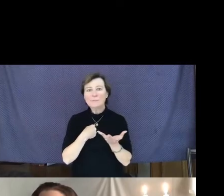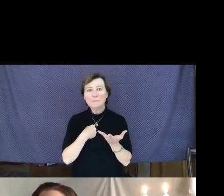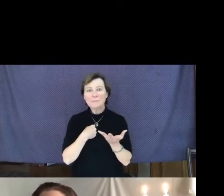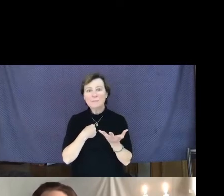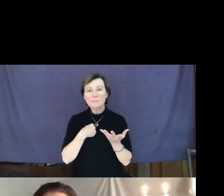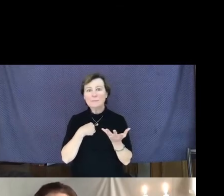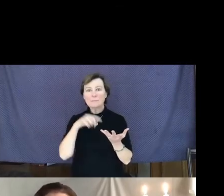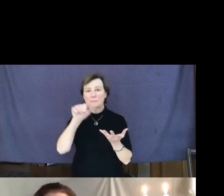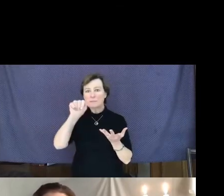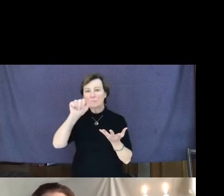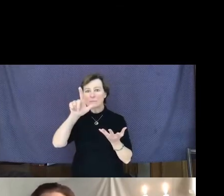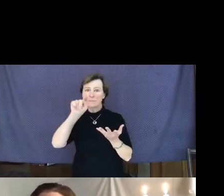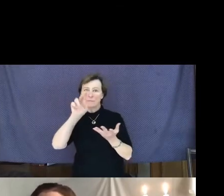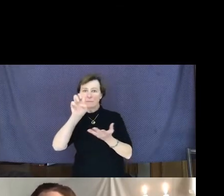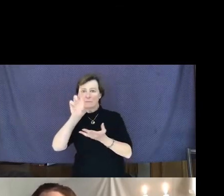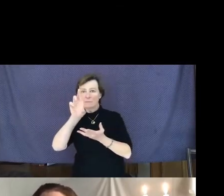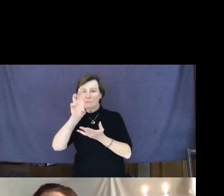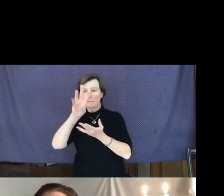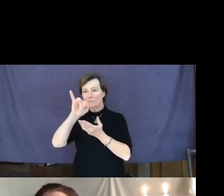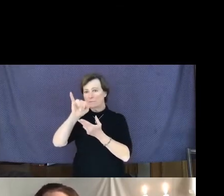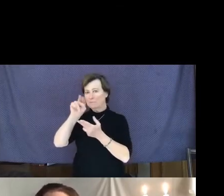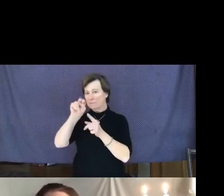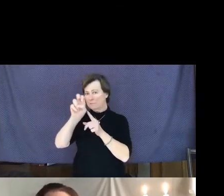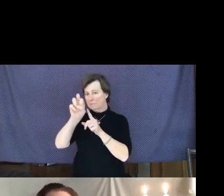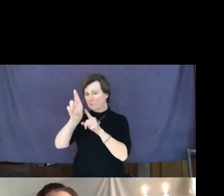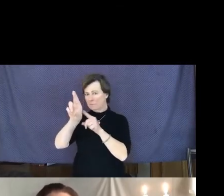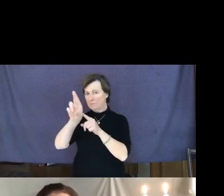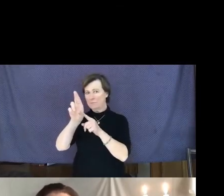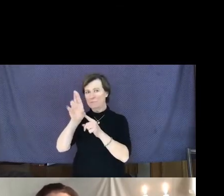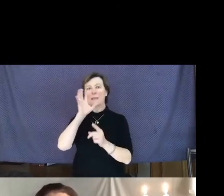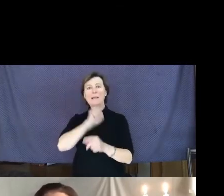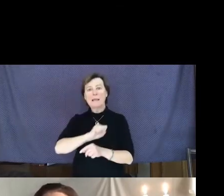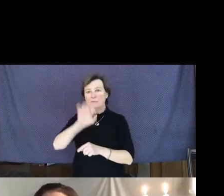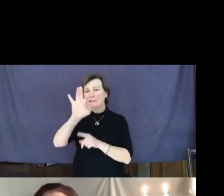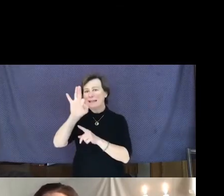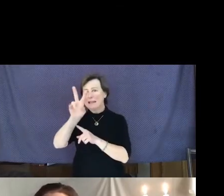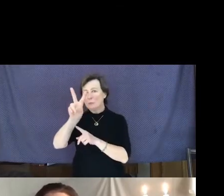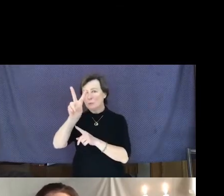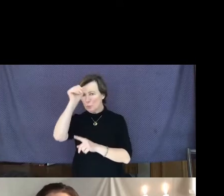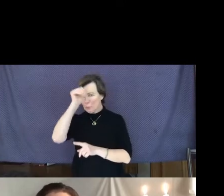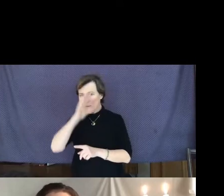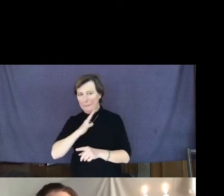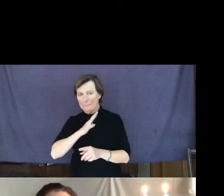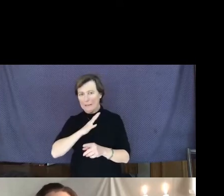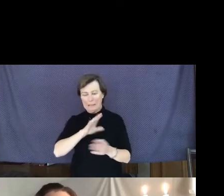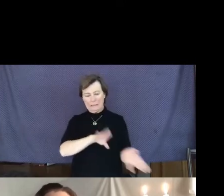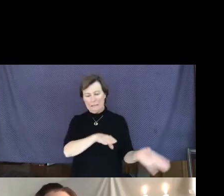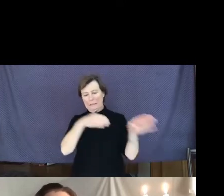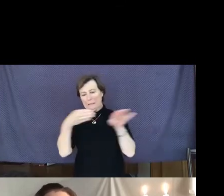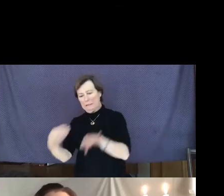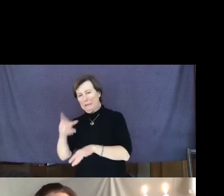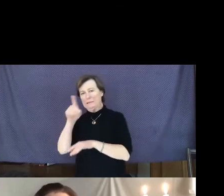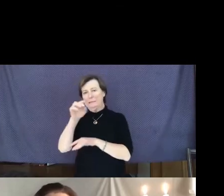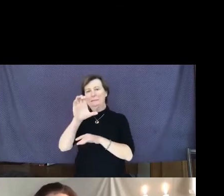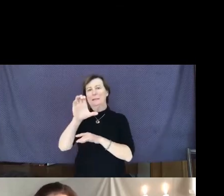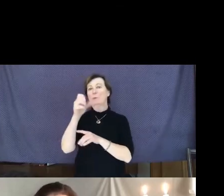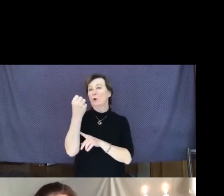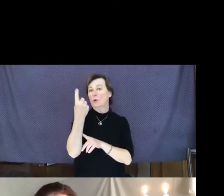Weiner, 92 year old man who died December 11, 2018 in Hillsboro,